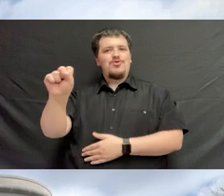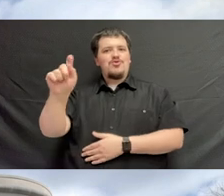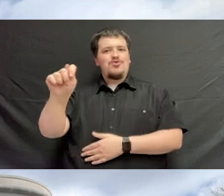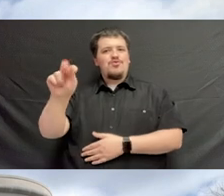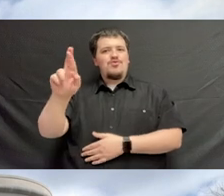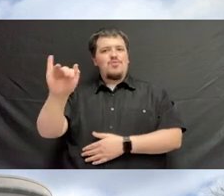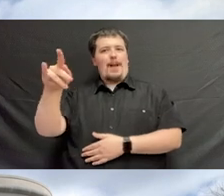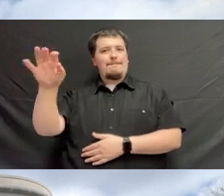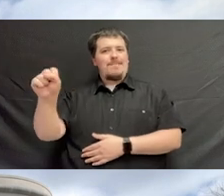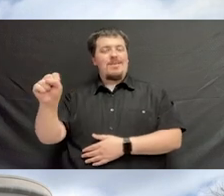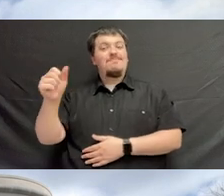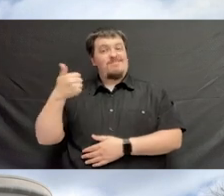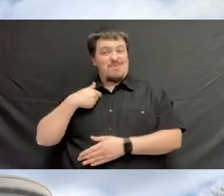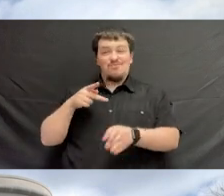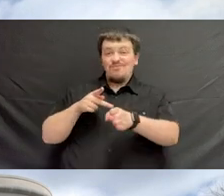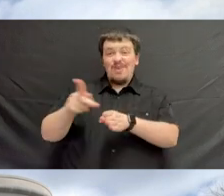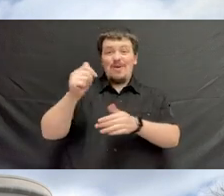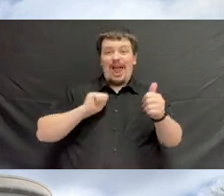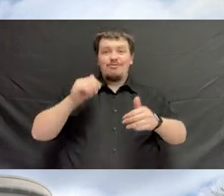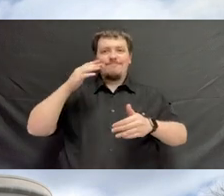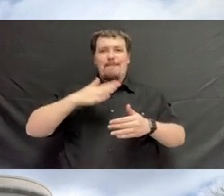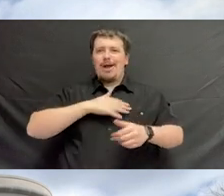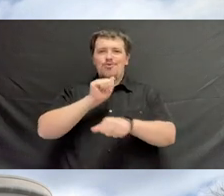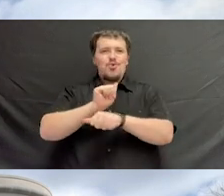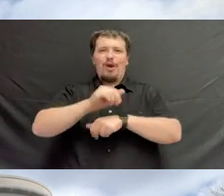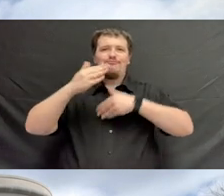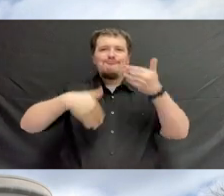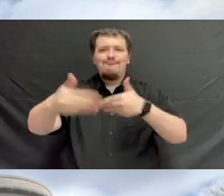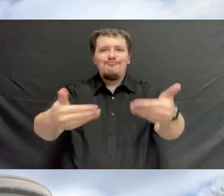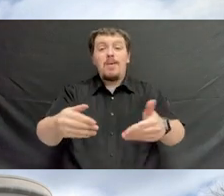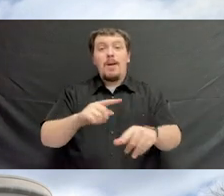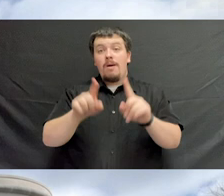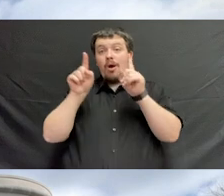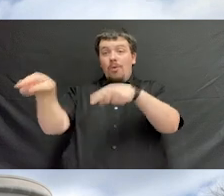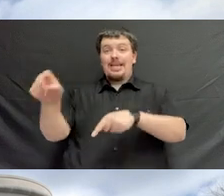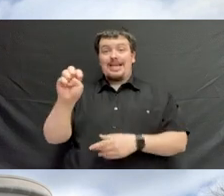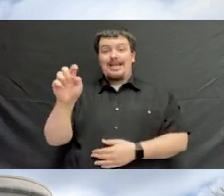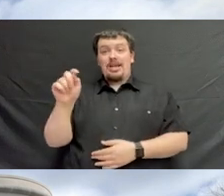and the career was off and running. But when I went to East Tennessee State University, I thought I was gonna play baseball.